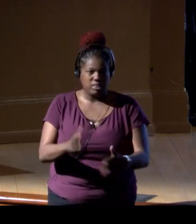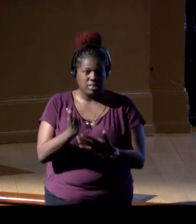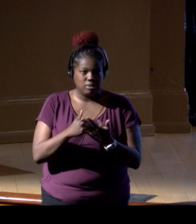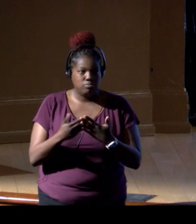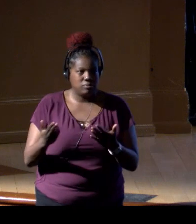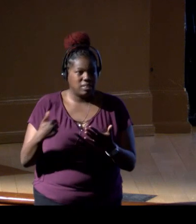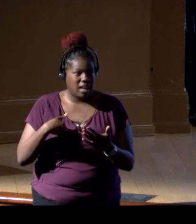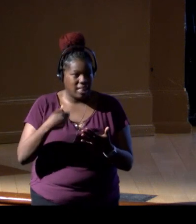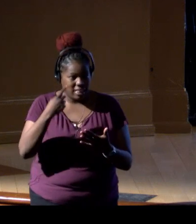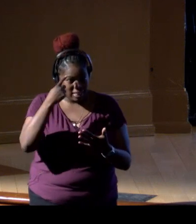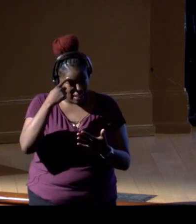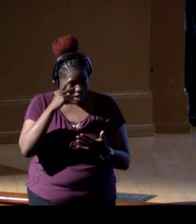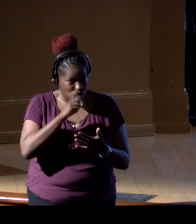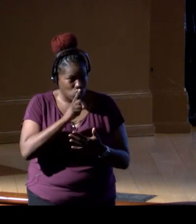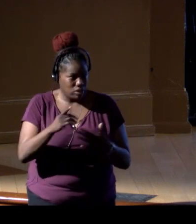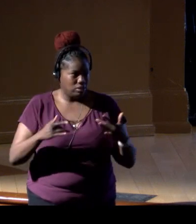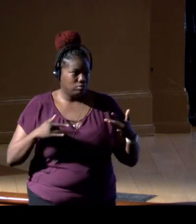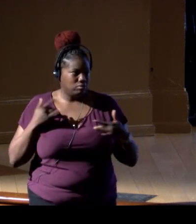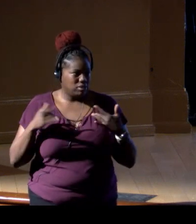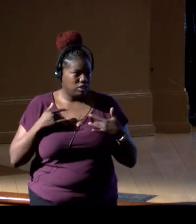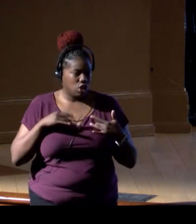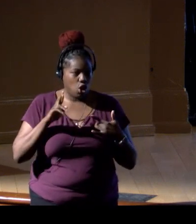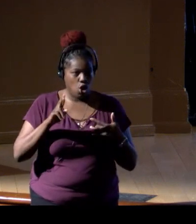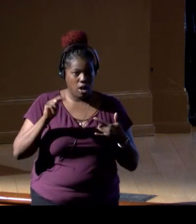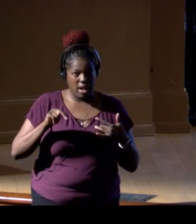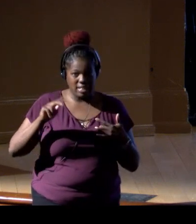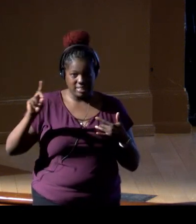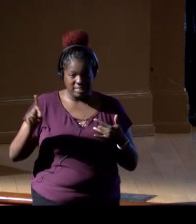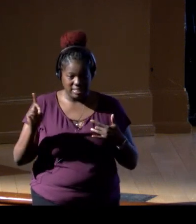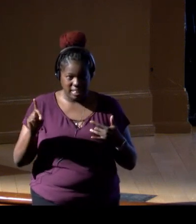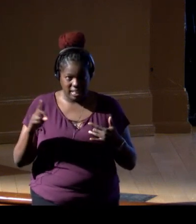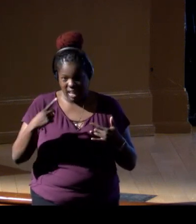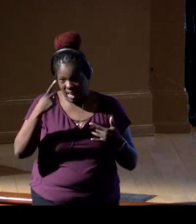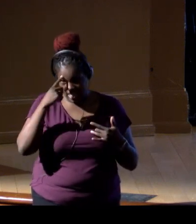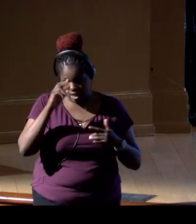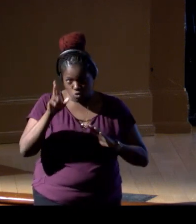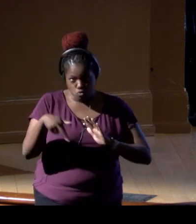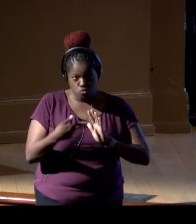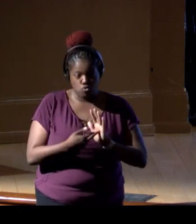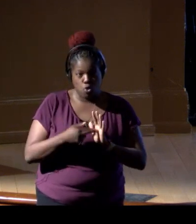that I think are very exciting on the R&D side, and that I think that's a role the federal government